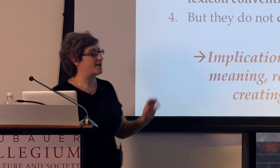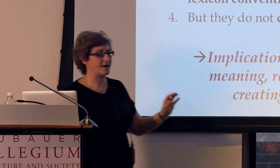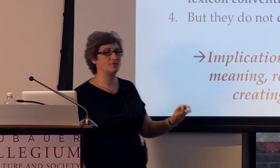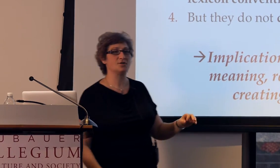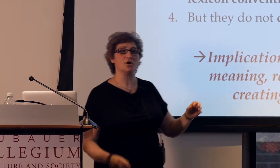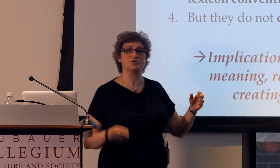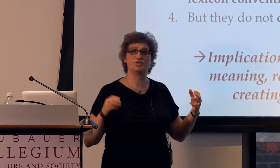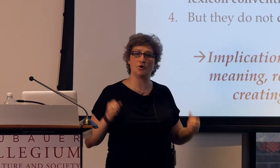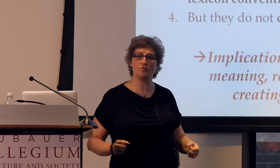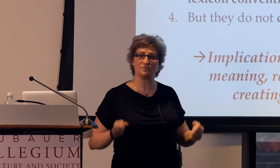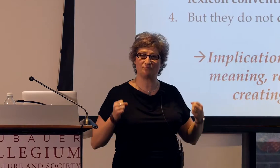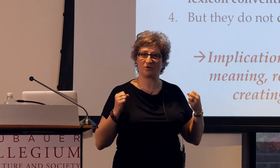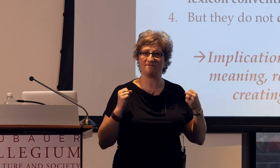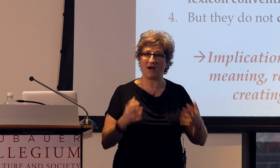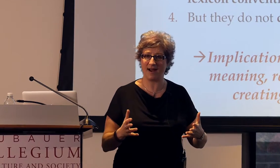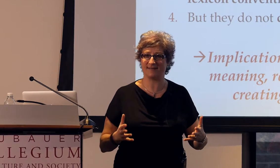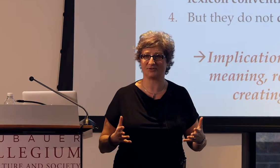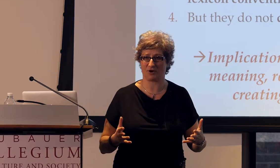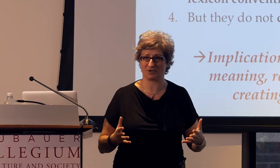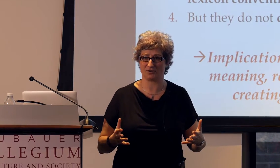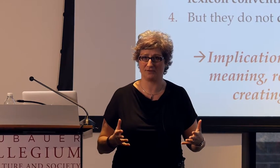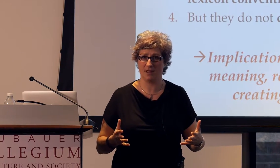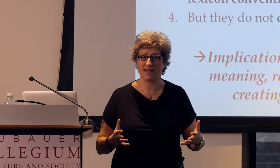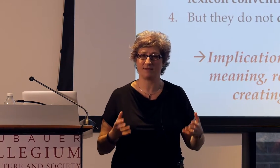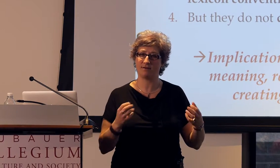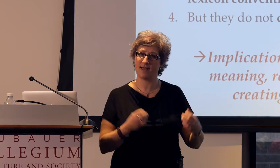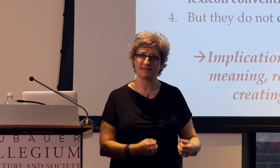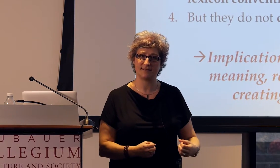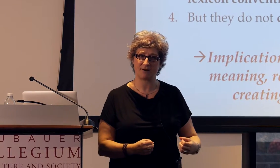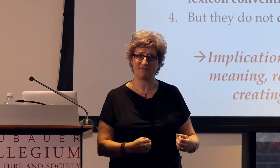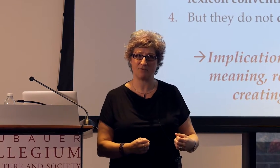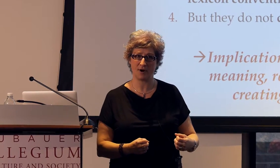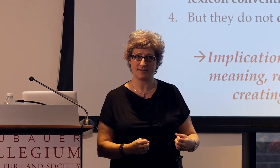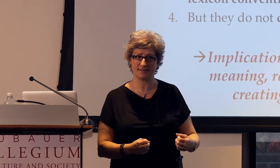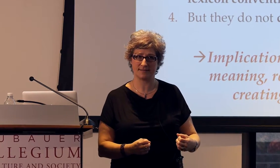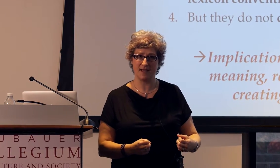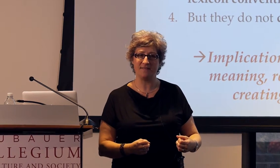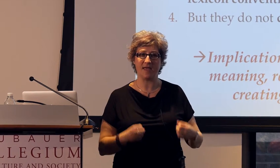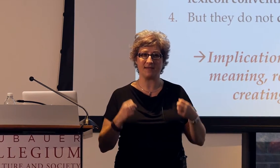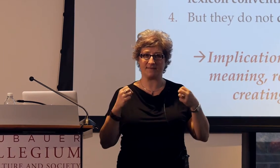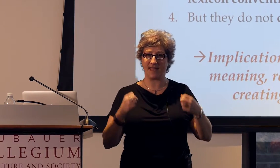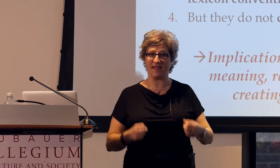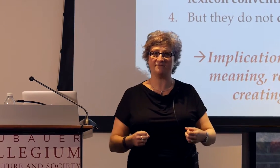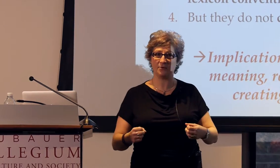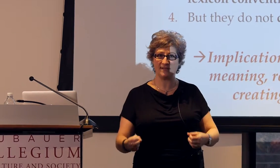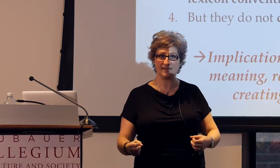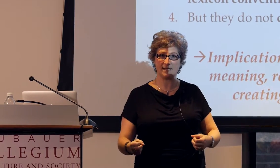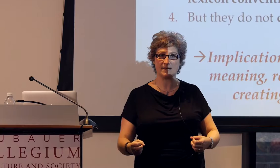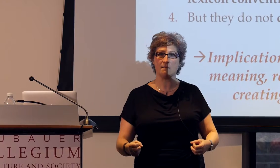don't provide the structure. Okay, they're necessary for it, they influence it,